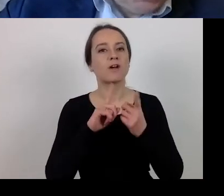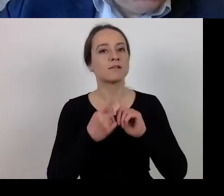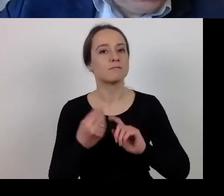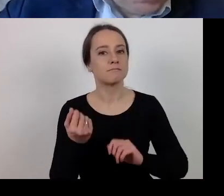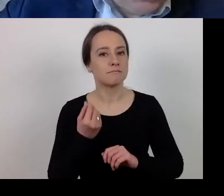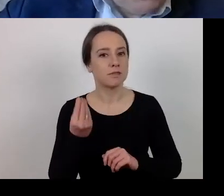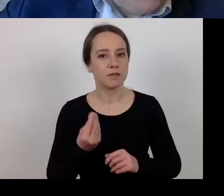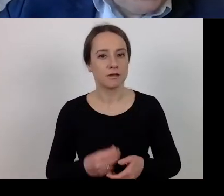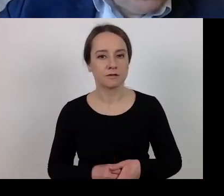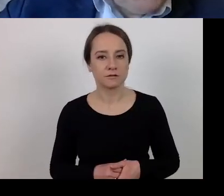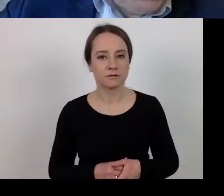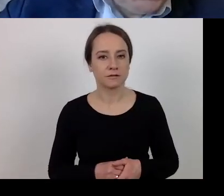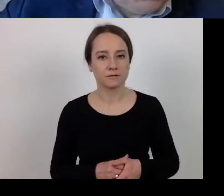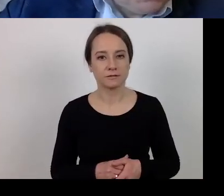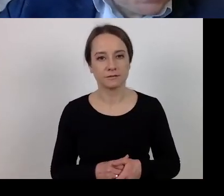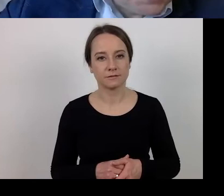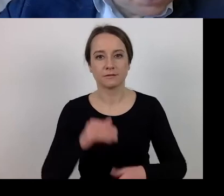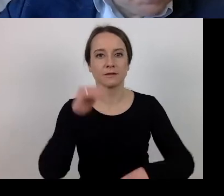pertaining to the agreement or decision.